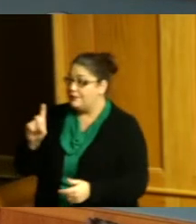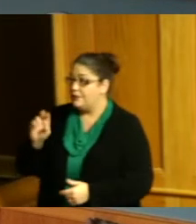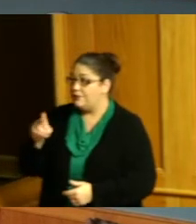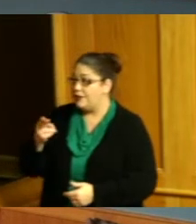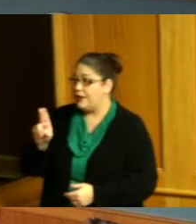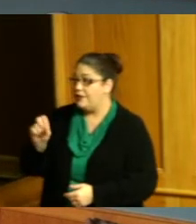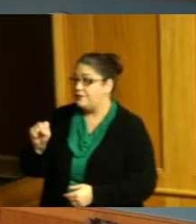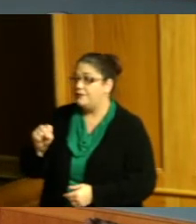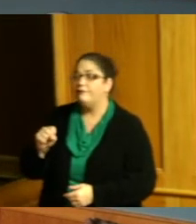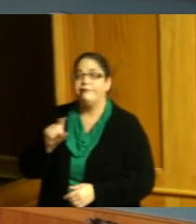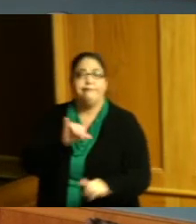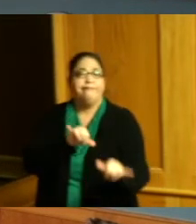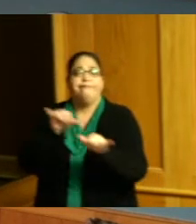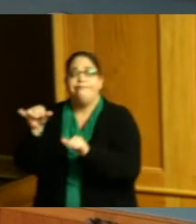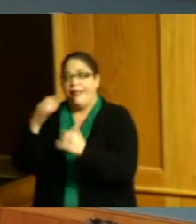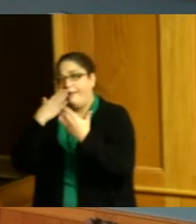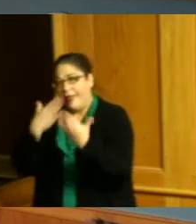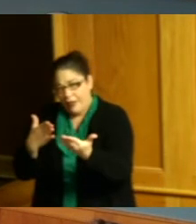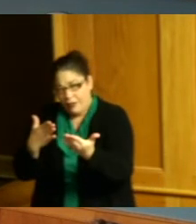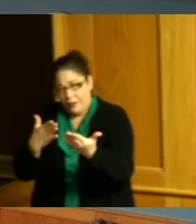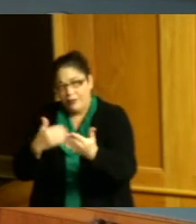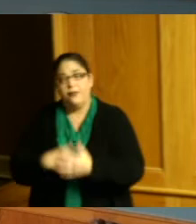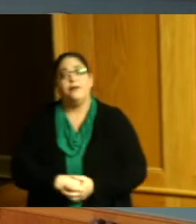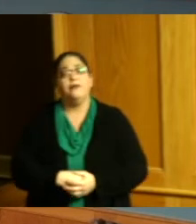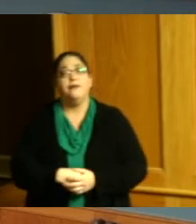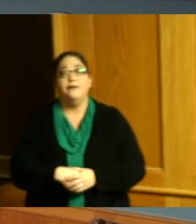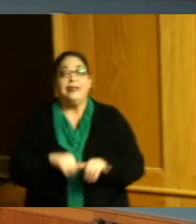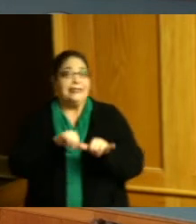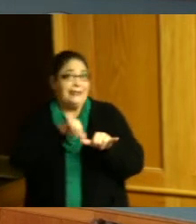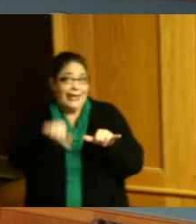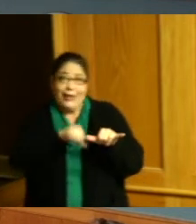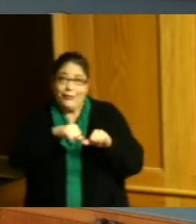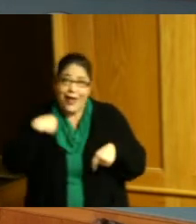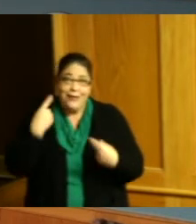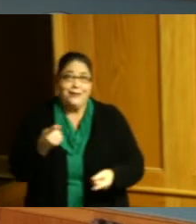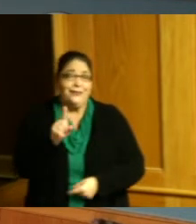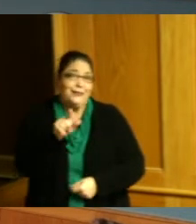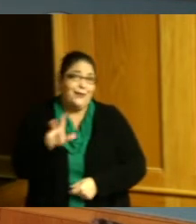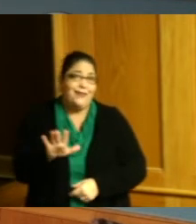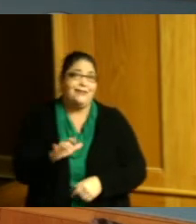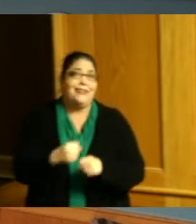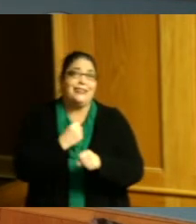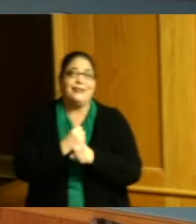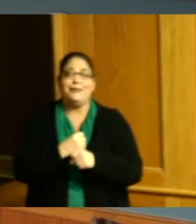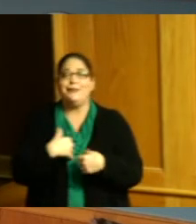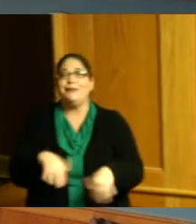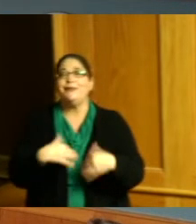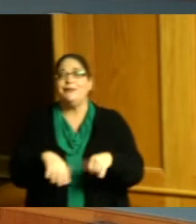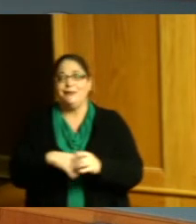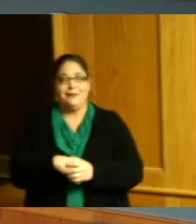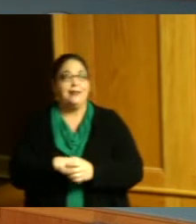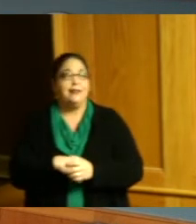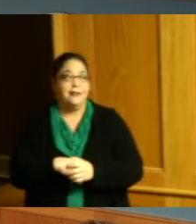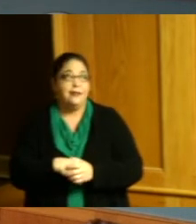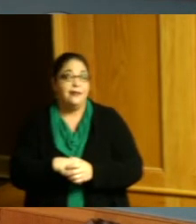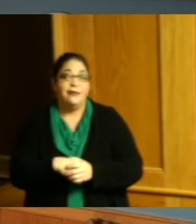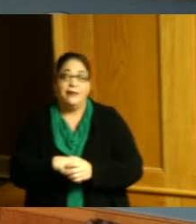I echo the thanks to you for sticking around for 25 years yeah it it does take a special person to